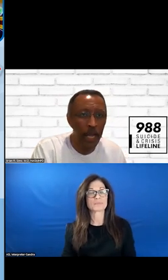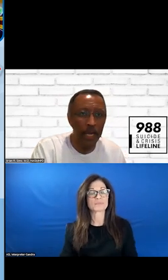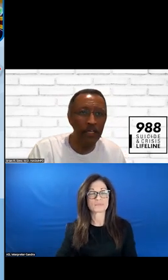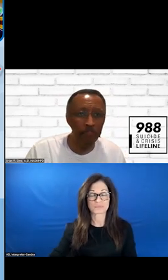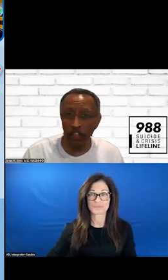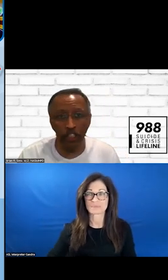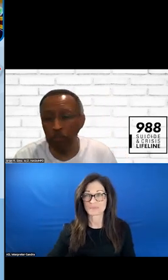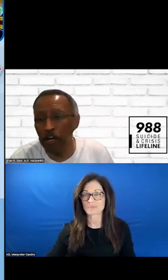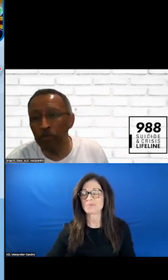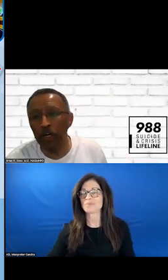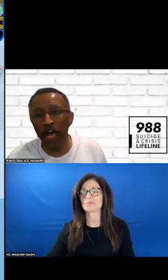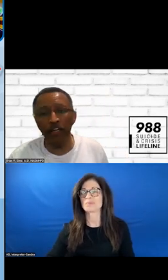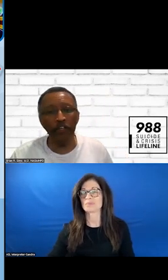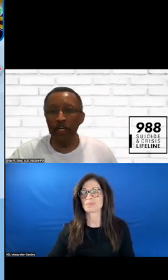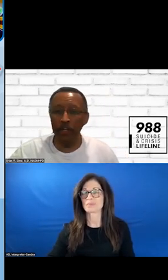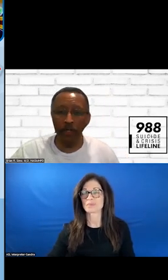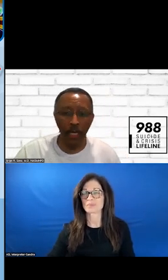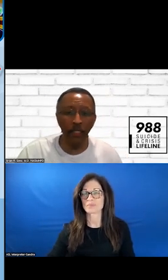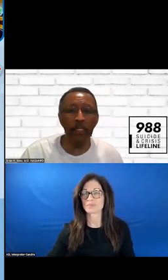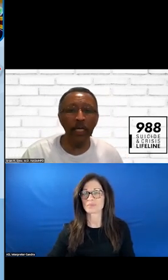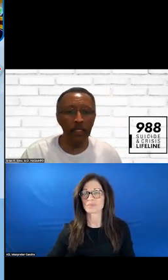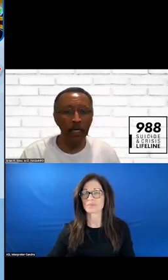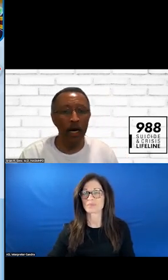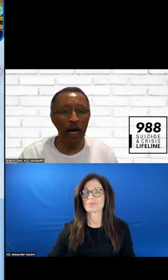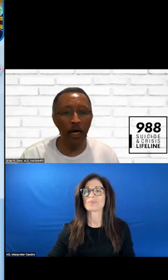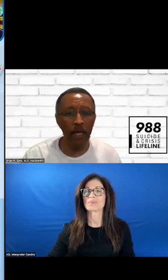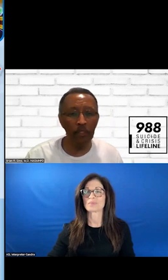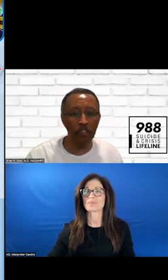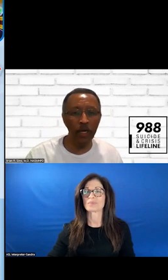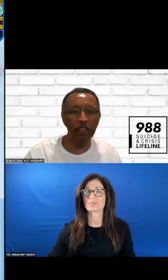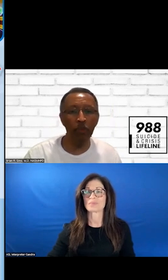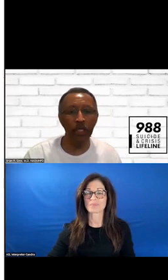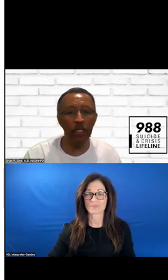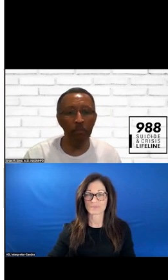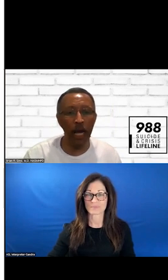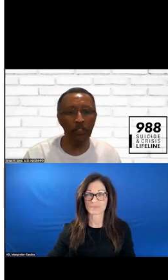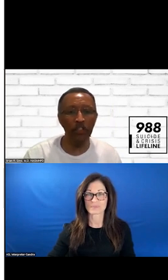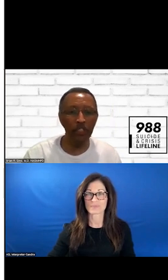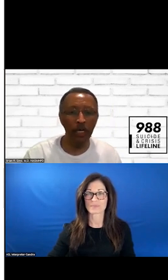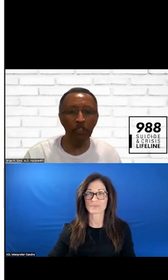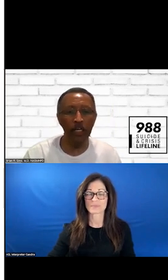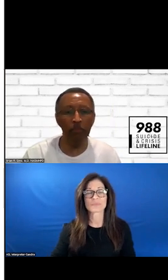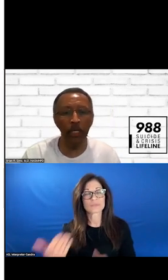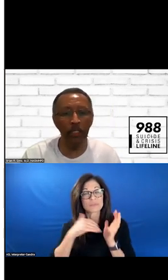AND IF IT HAS DISAPPEARED FROM YOUR CALENDER, HERE IS THE CLINIC LINK THAT KRISTEN IS PUTTING